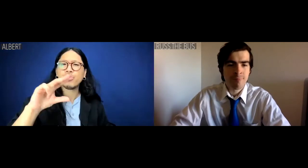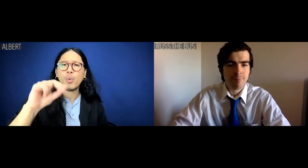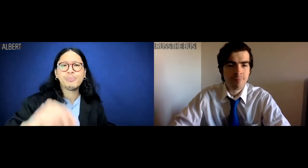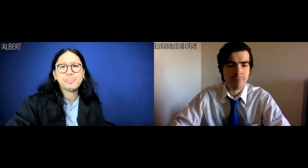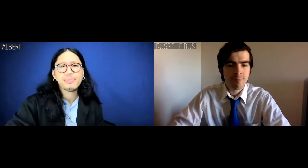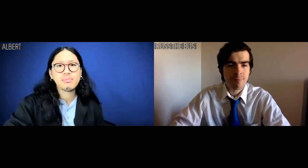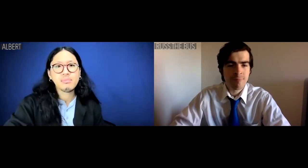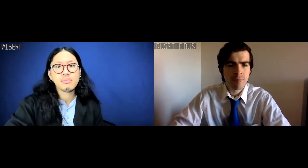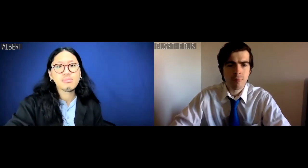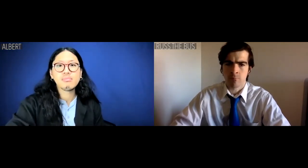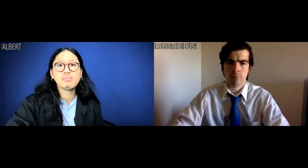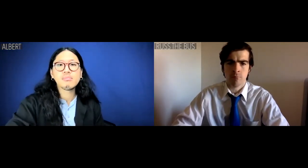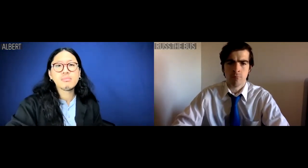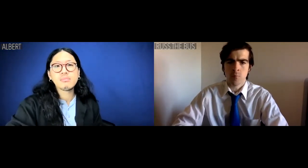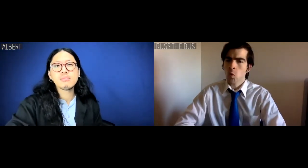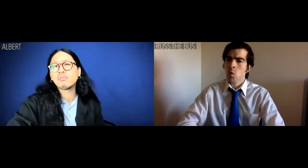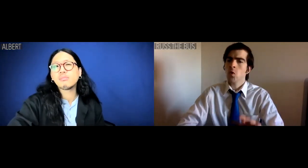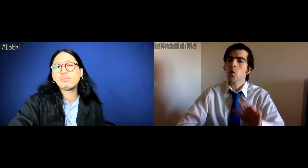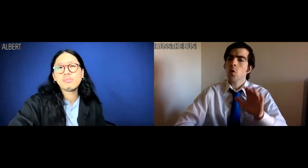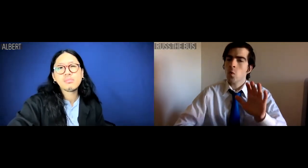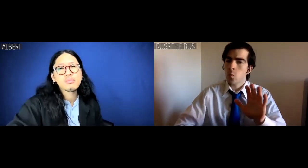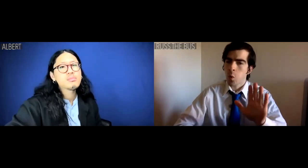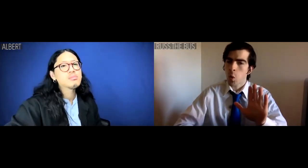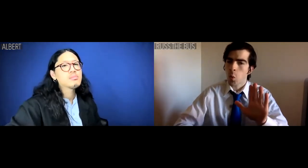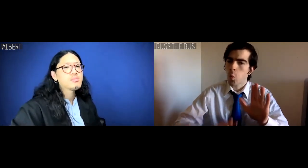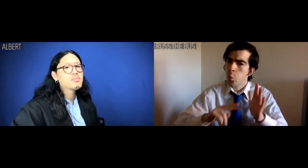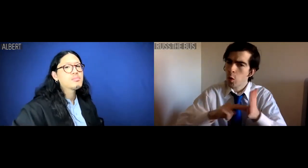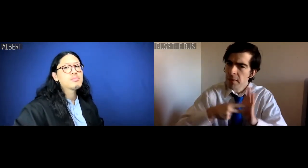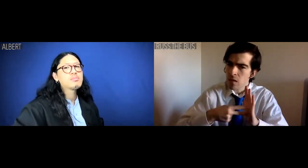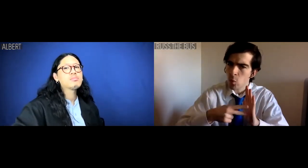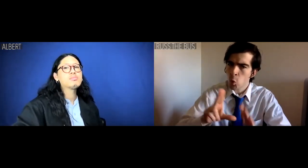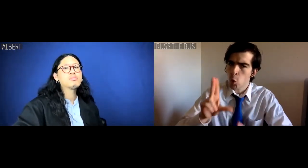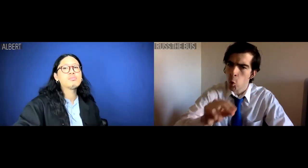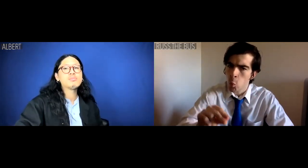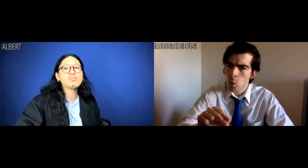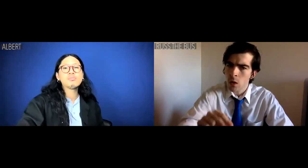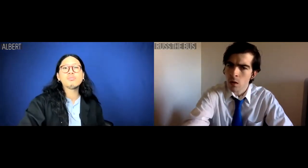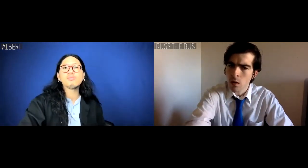Albert: No. Russ the Bus: What do you mean no?